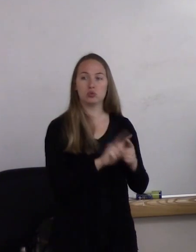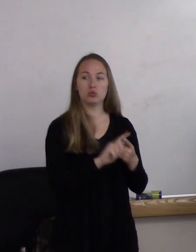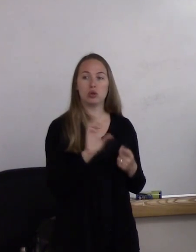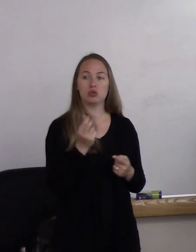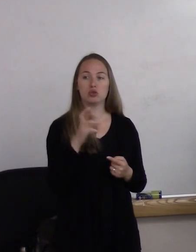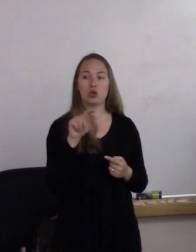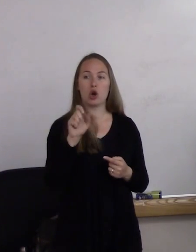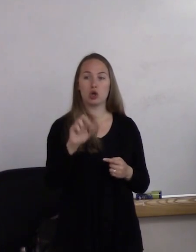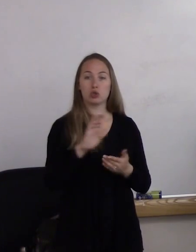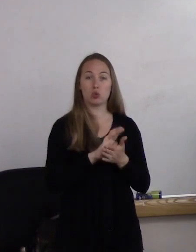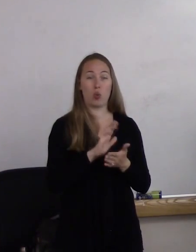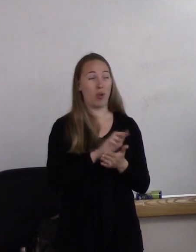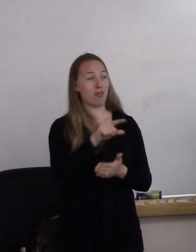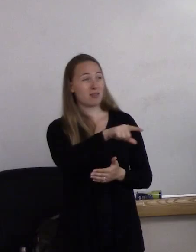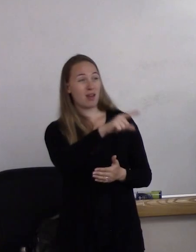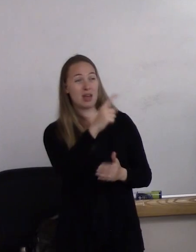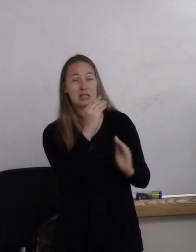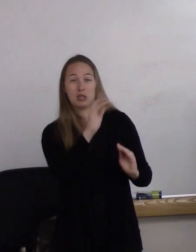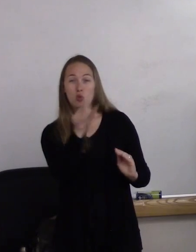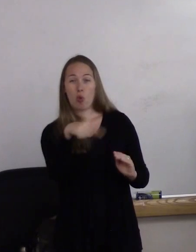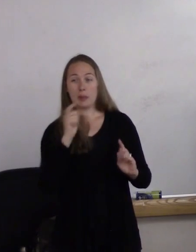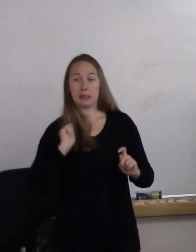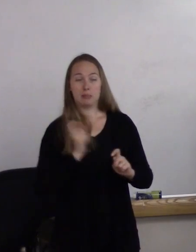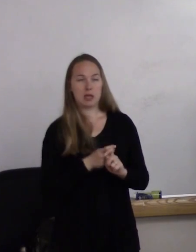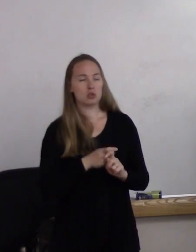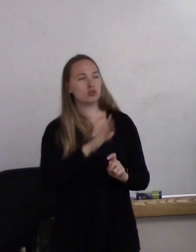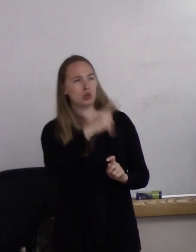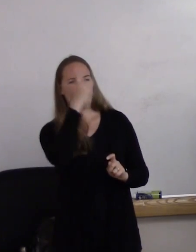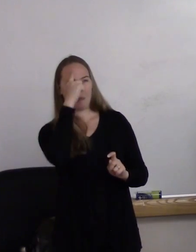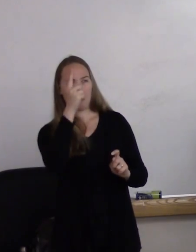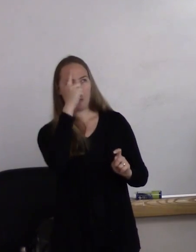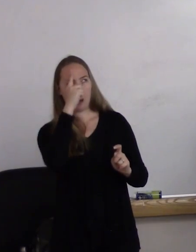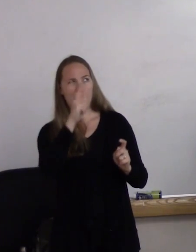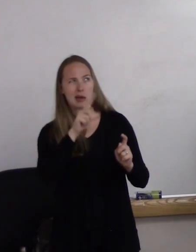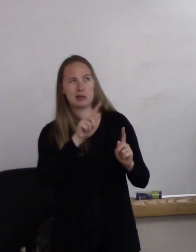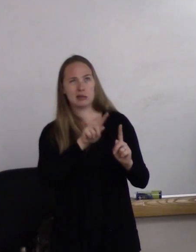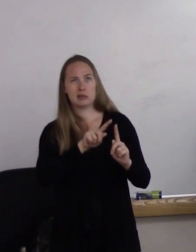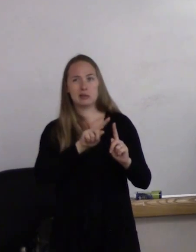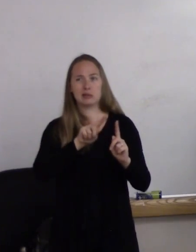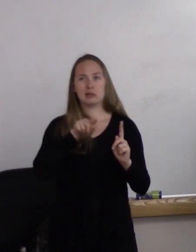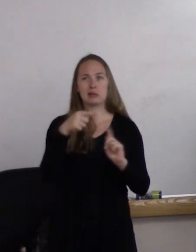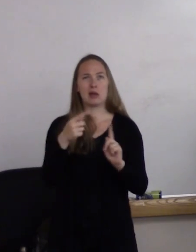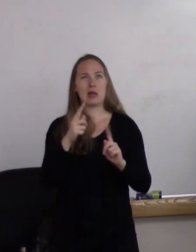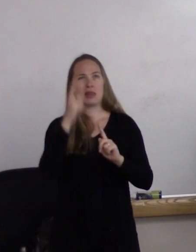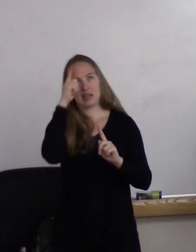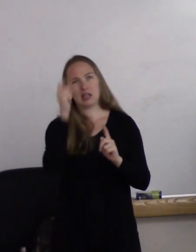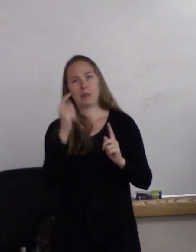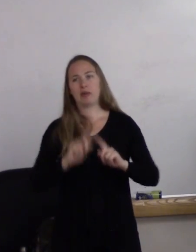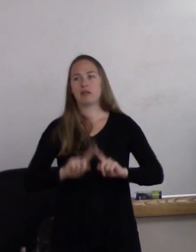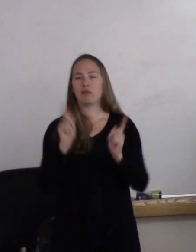your mind starts to sort of think a little bit differently outside that box of what you would think a school looks like.